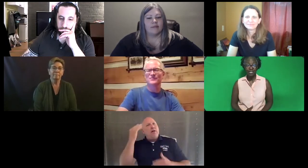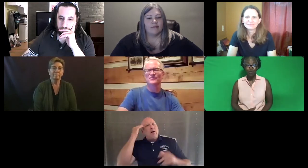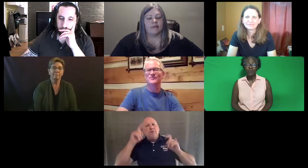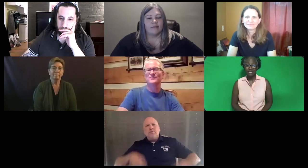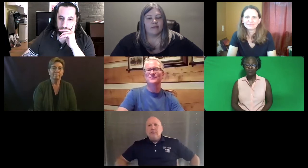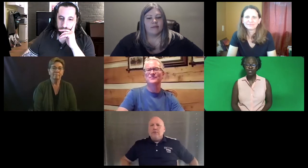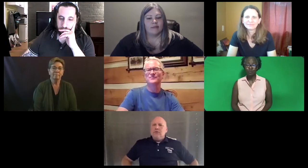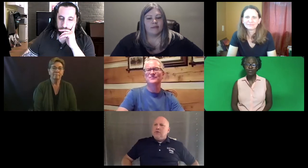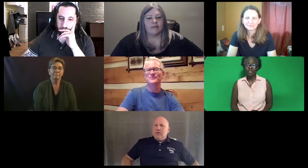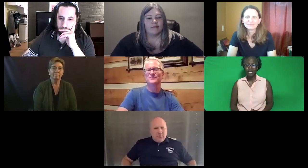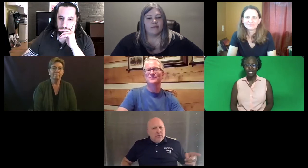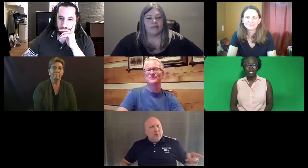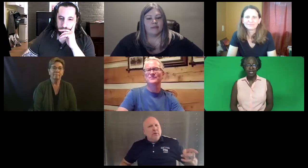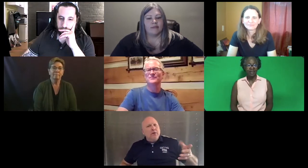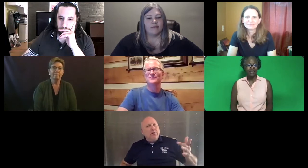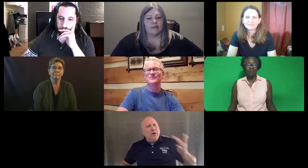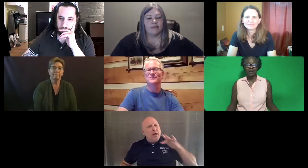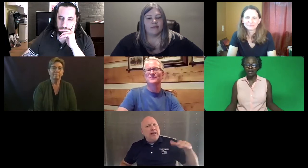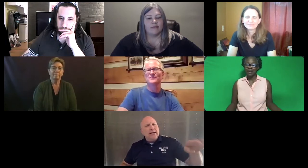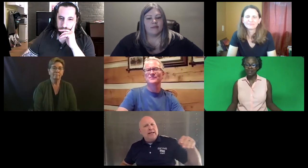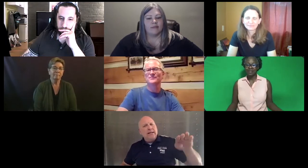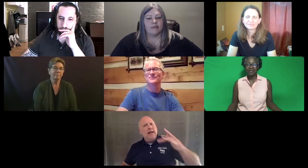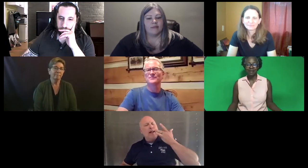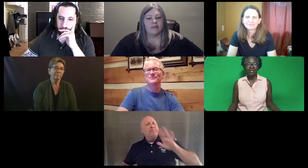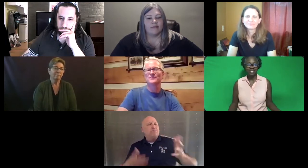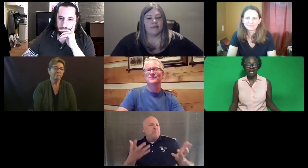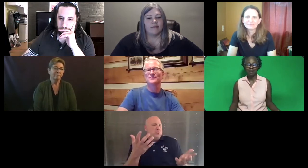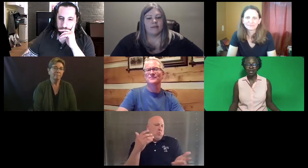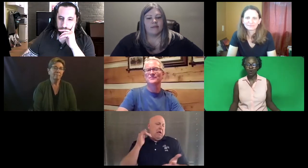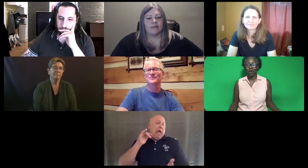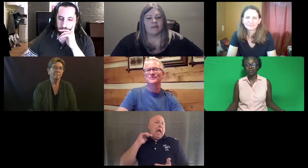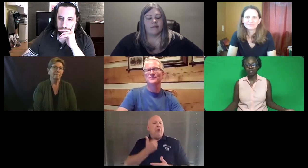So with deaf interpreters, they would come against this knowledge exam and go, well,